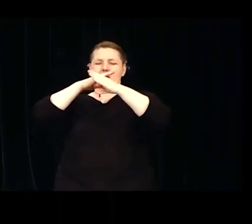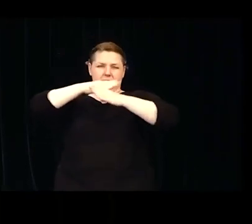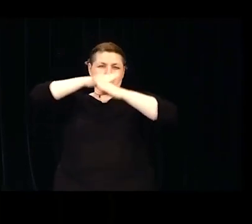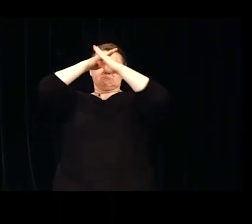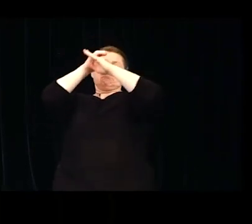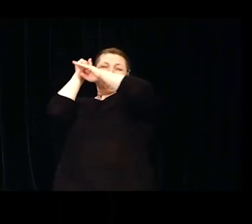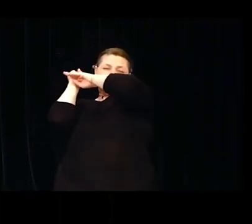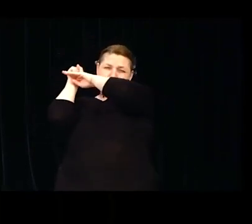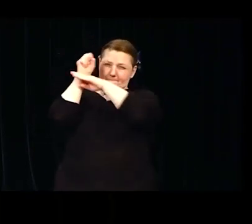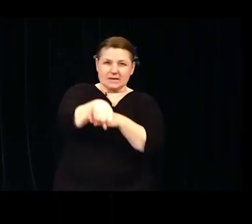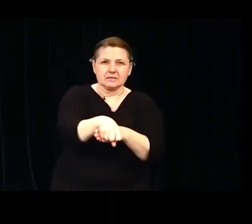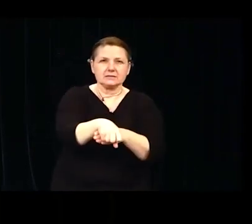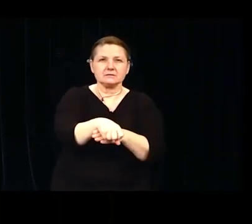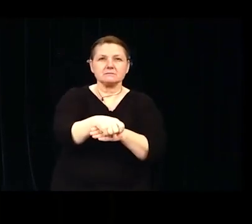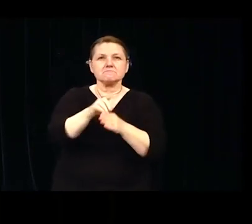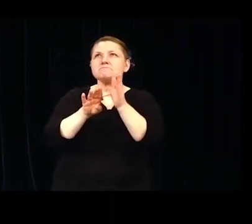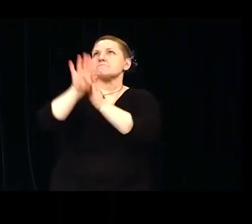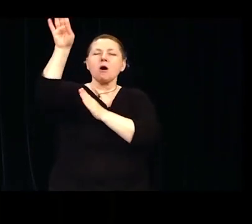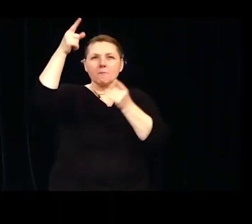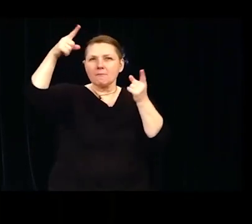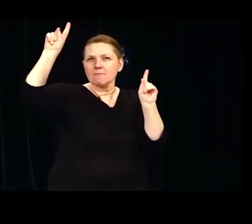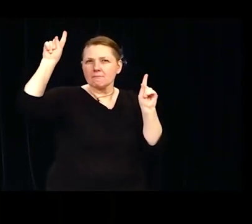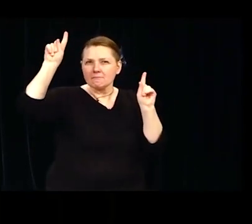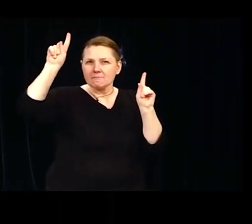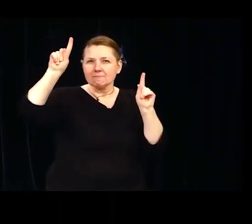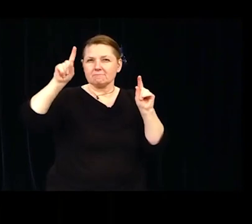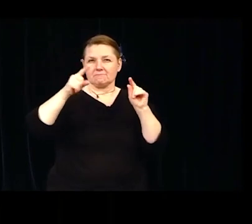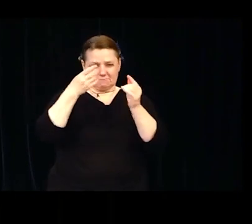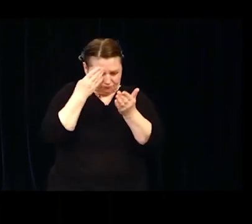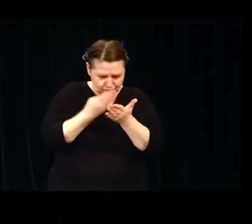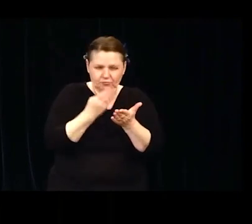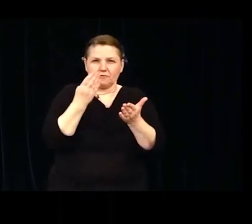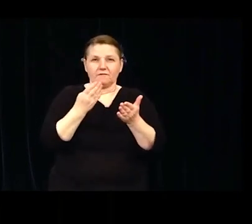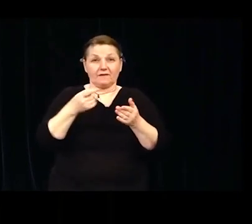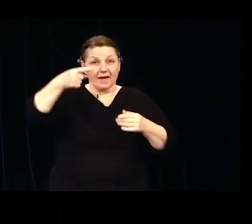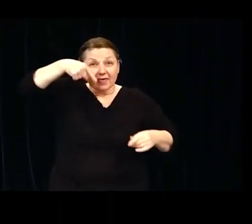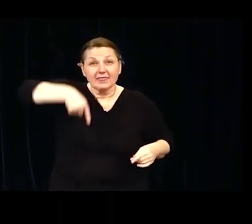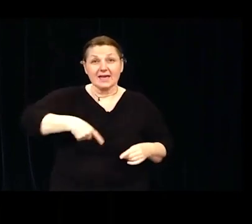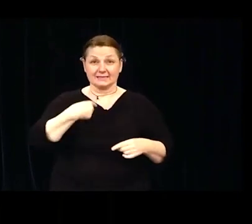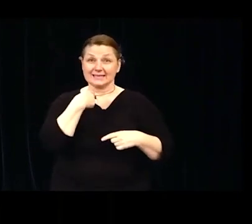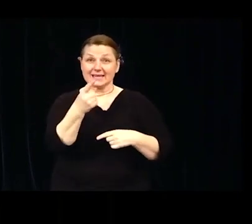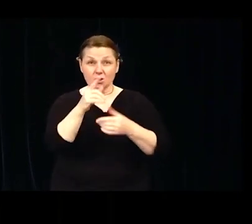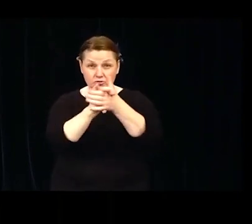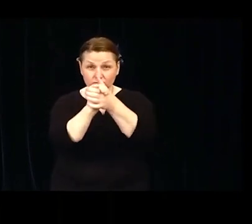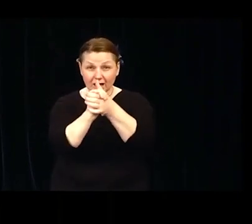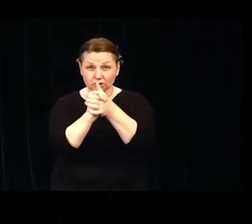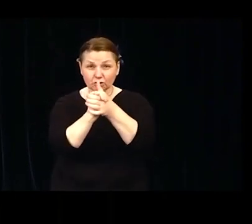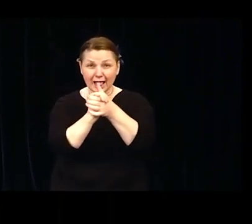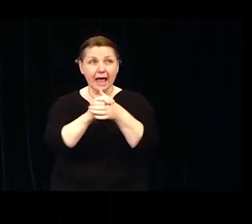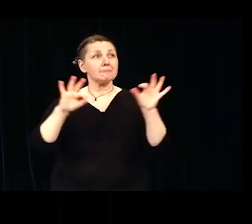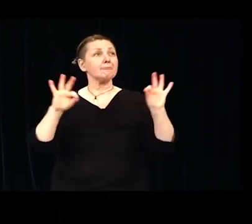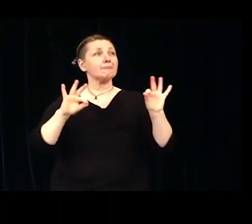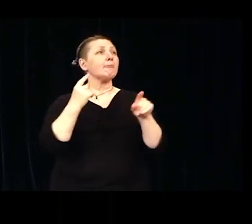and by all means this is no ordinary congratulations. This is a deep, extraordinary